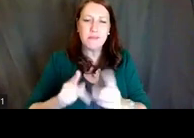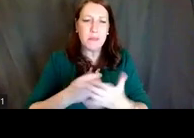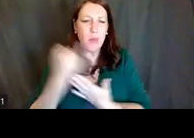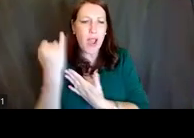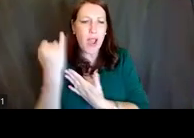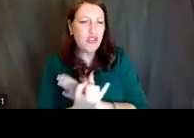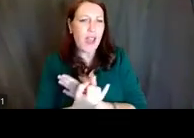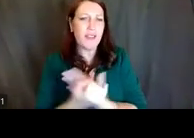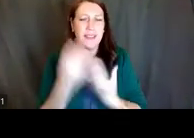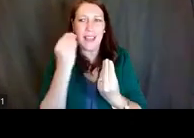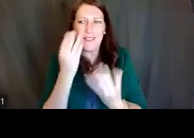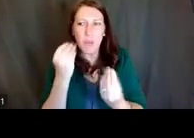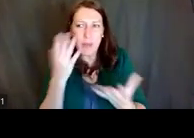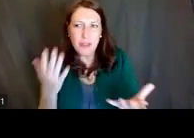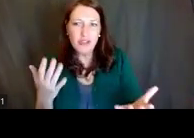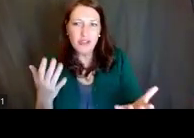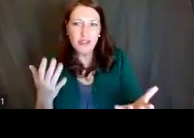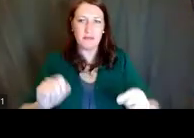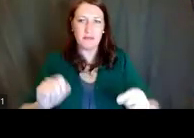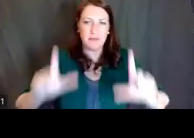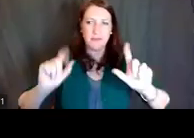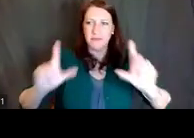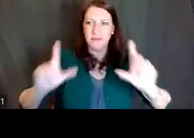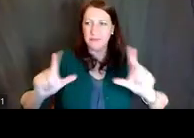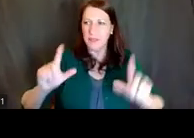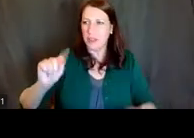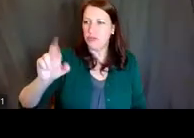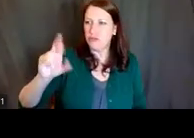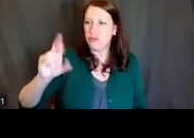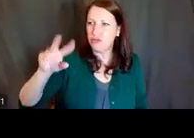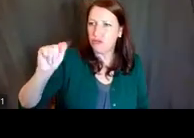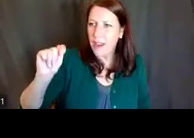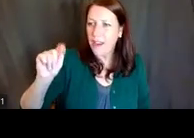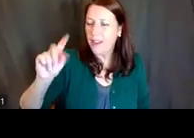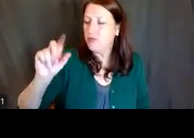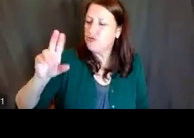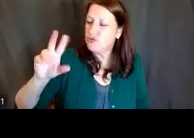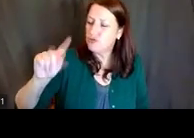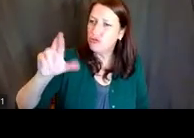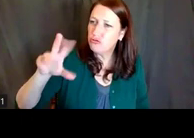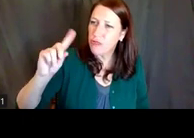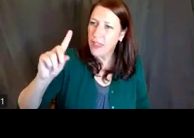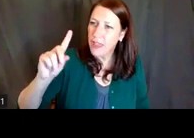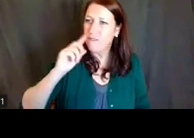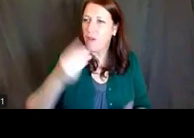and trends in funding for NIH grants and applications.